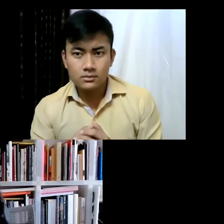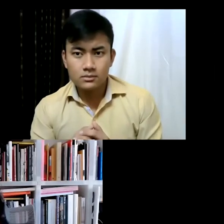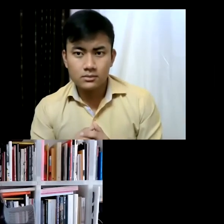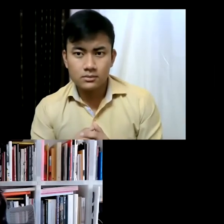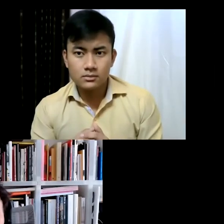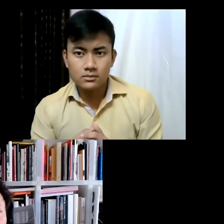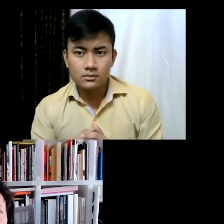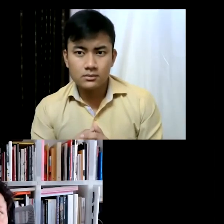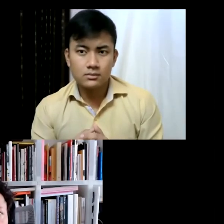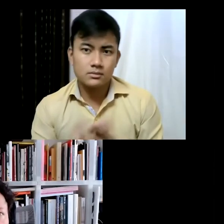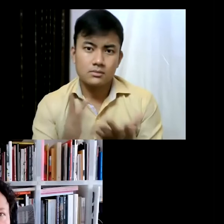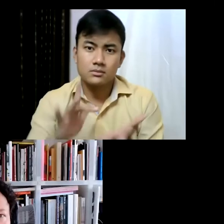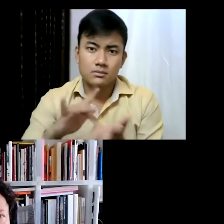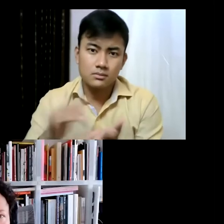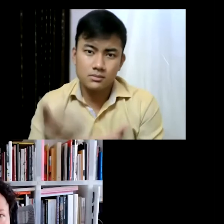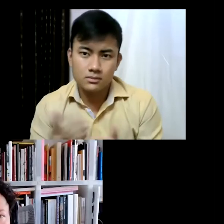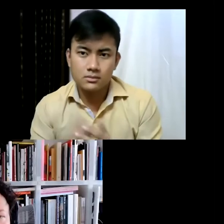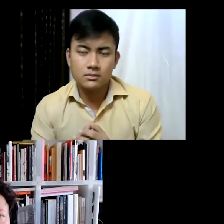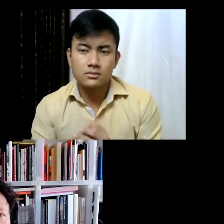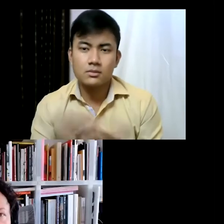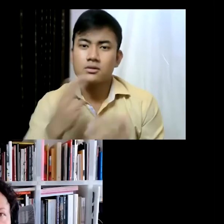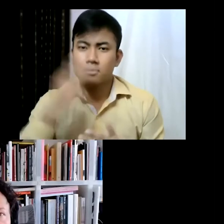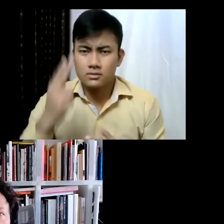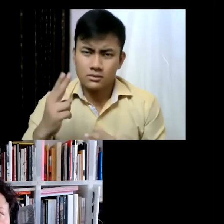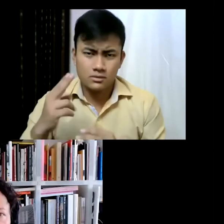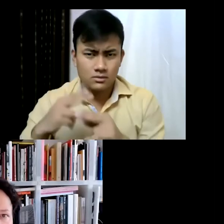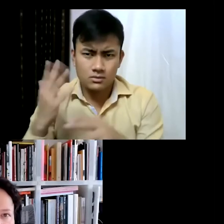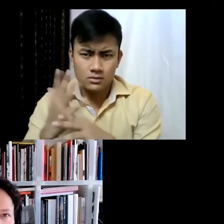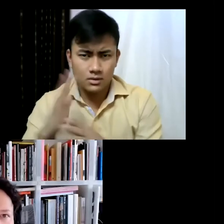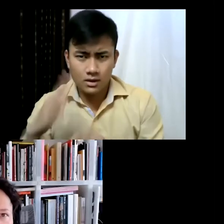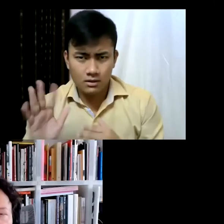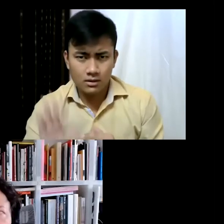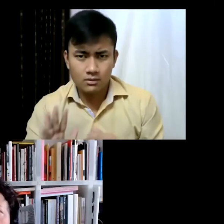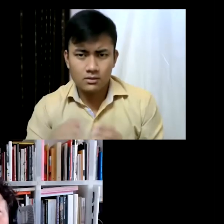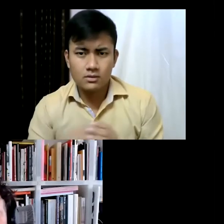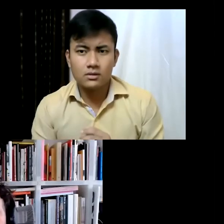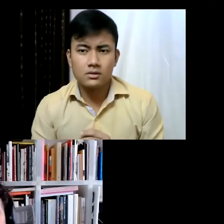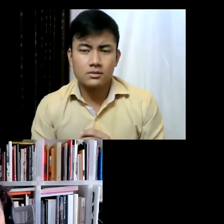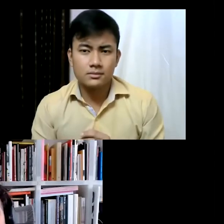where like the foundation first moved in the late 80s and then the galleries came, but then